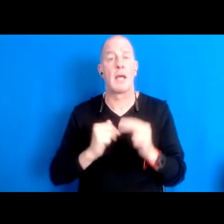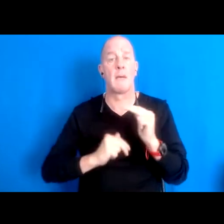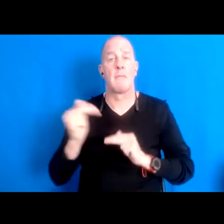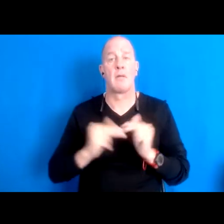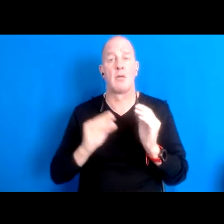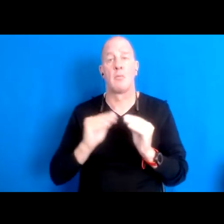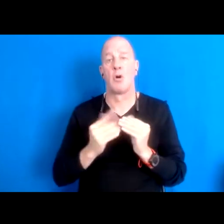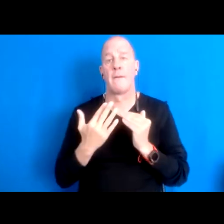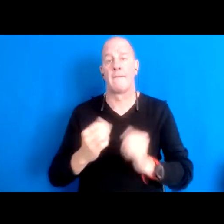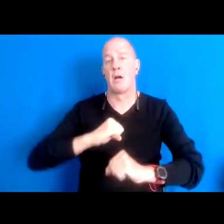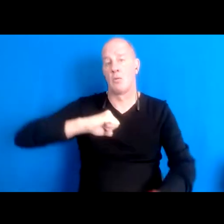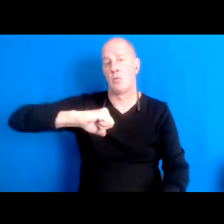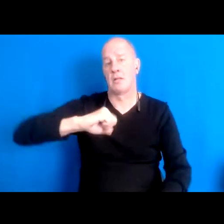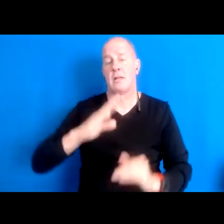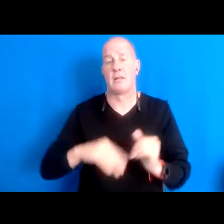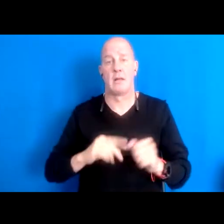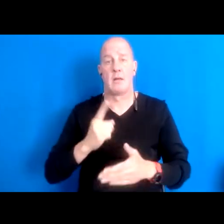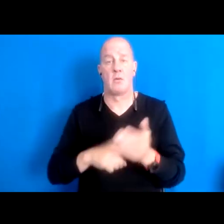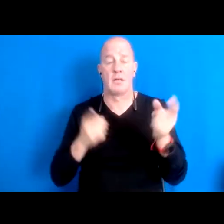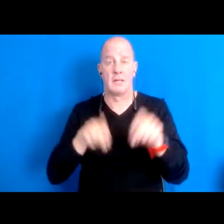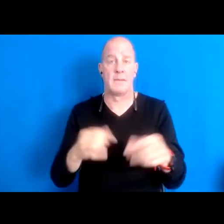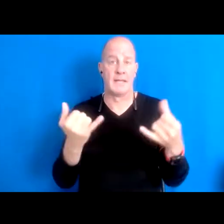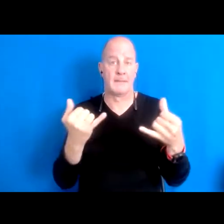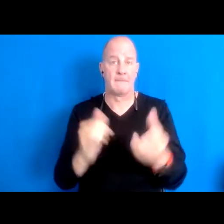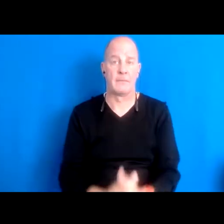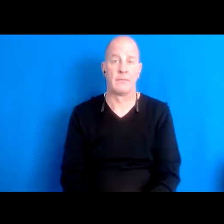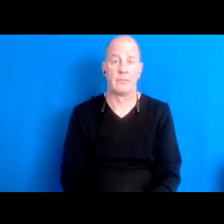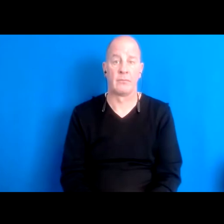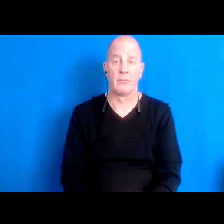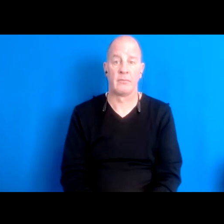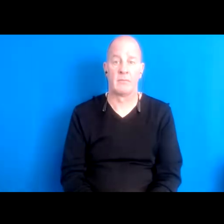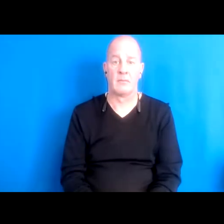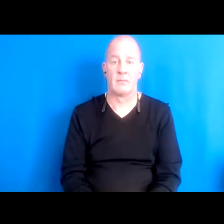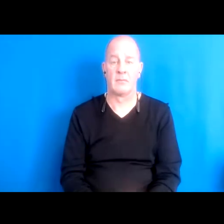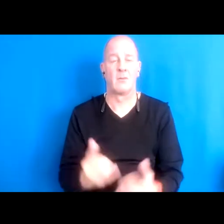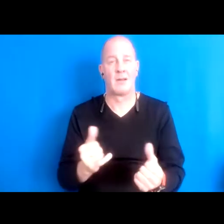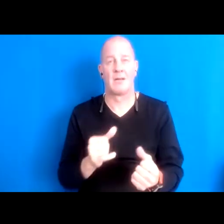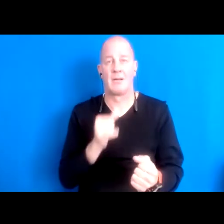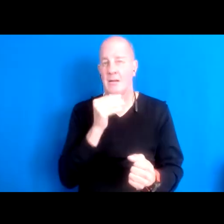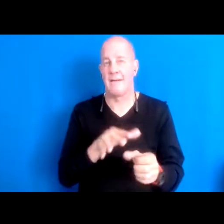15:48:41 on right now, and the lack of sustainable development that is happening.